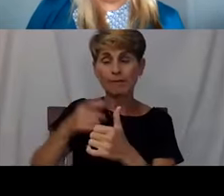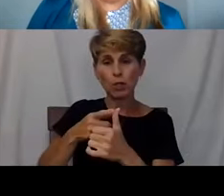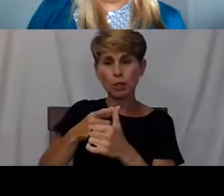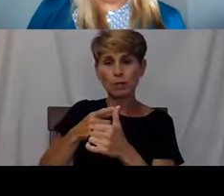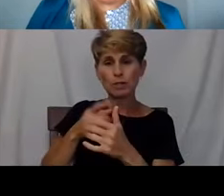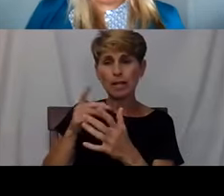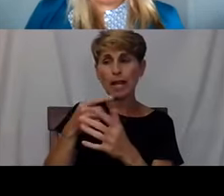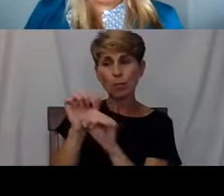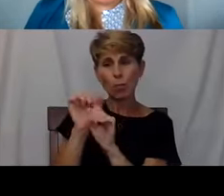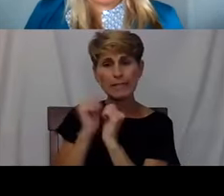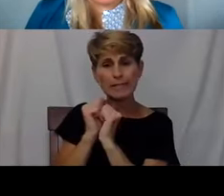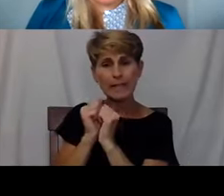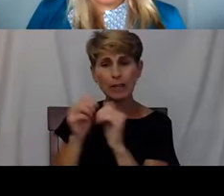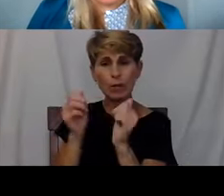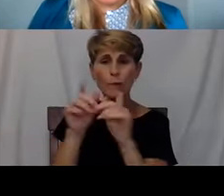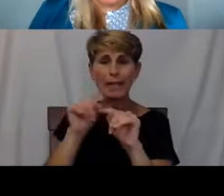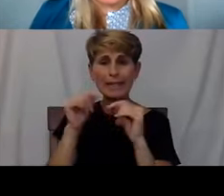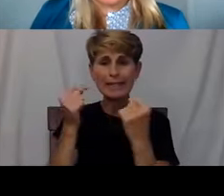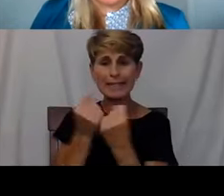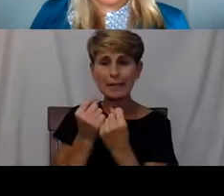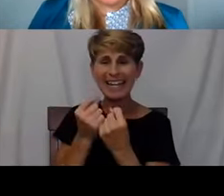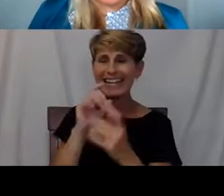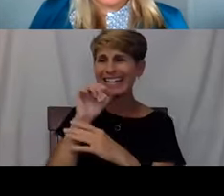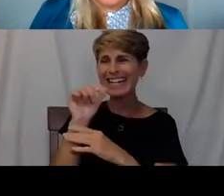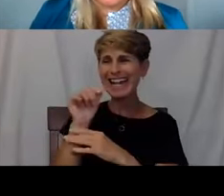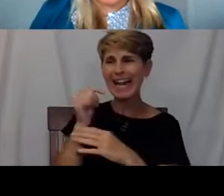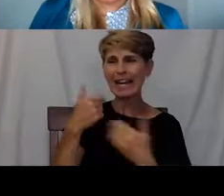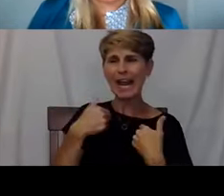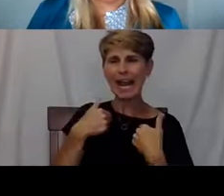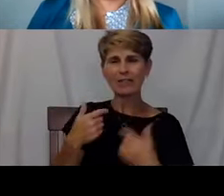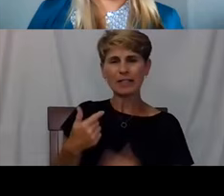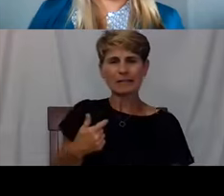and not pushing my own agenda on the people I work with.